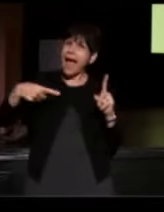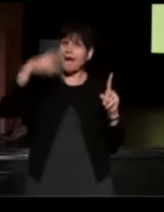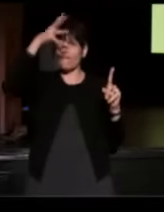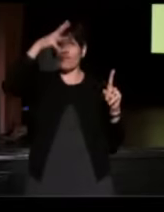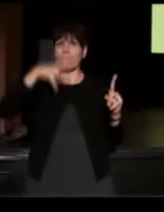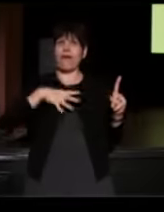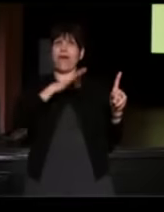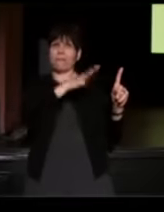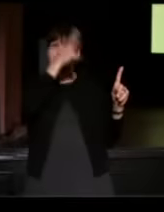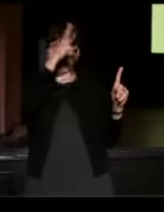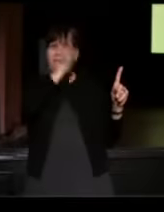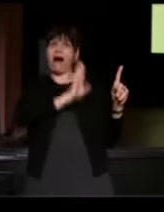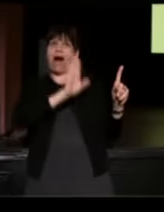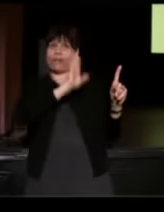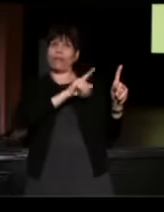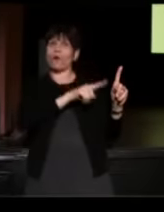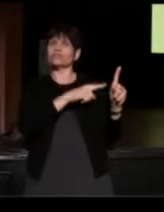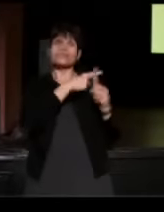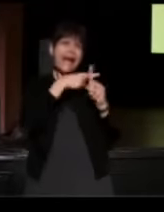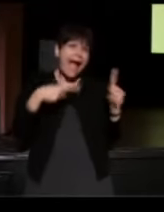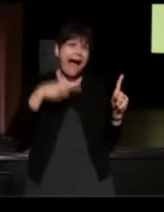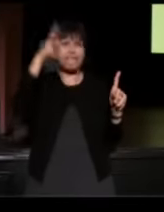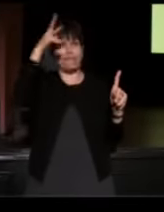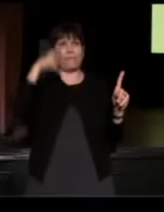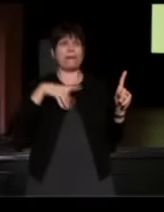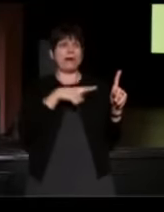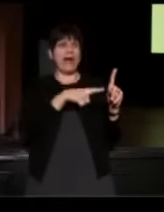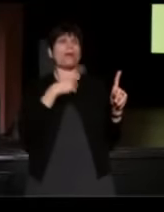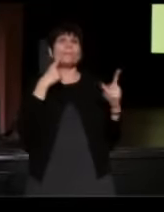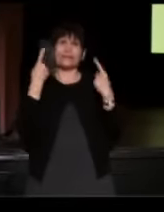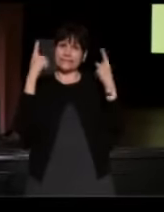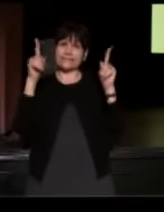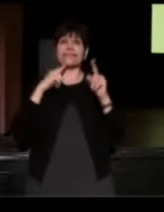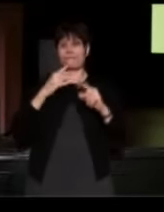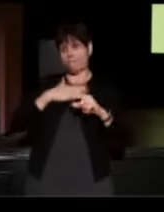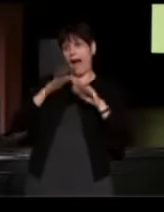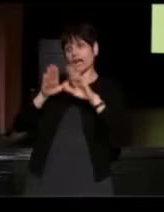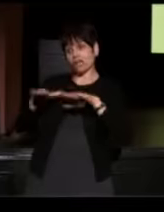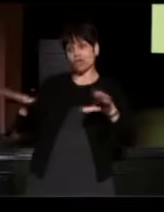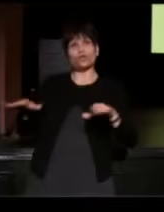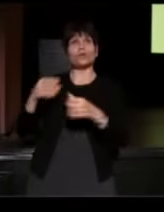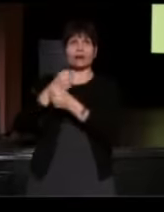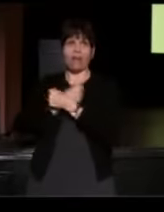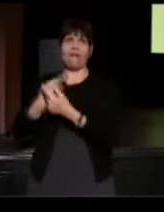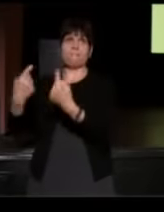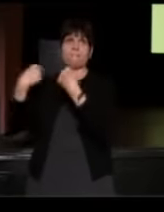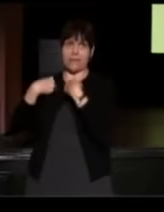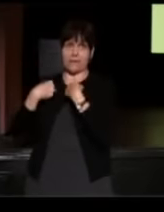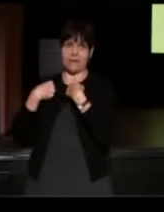And I would be a success if my children loved me half as much as I loved my father.